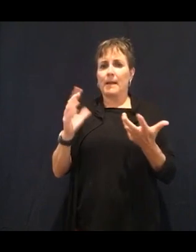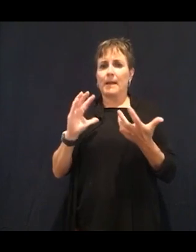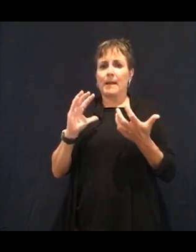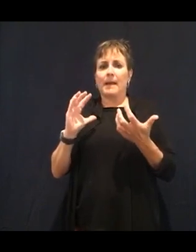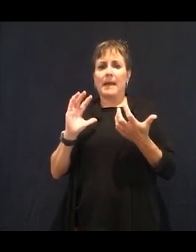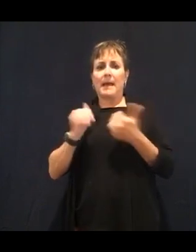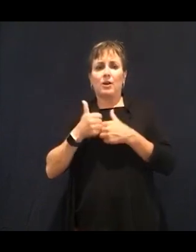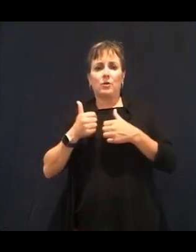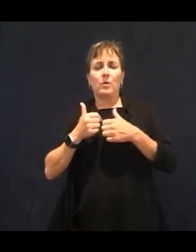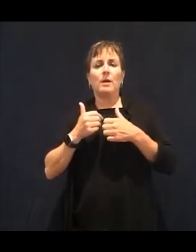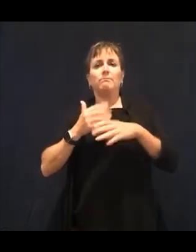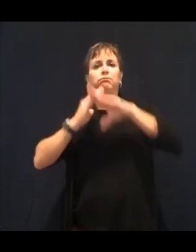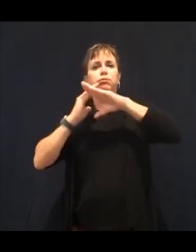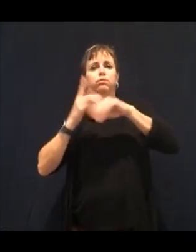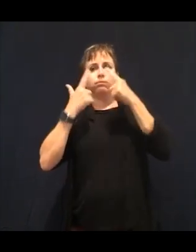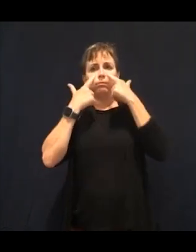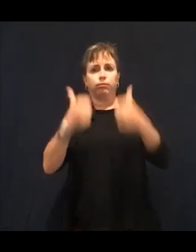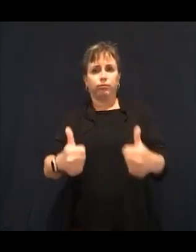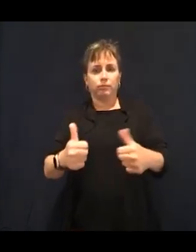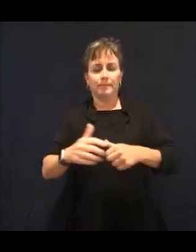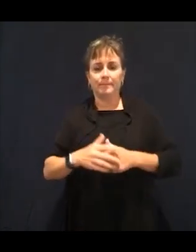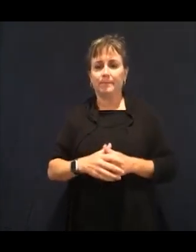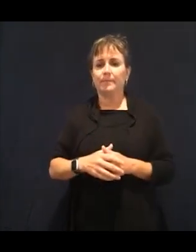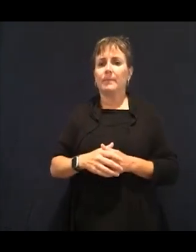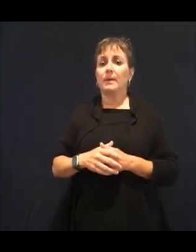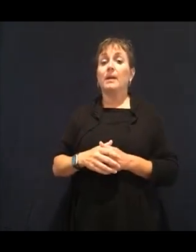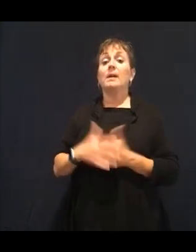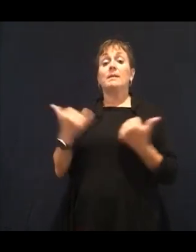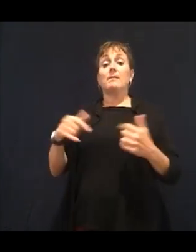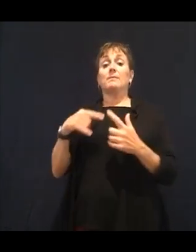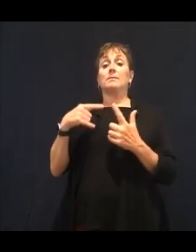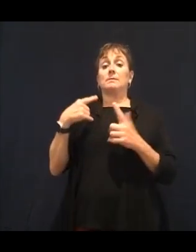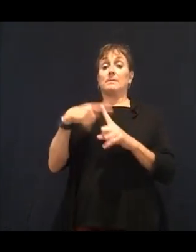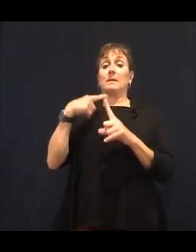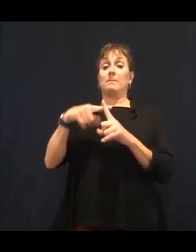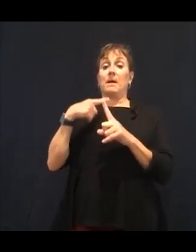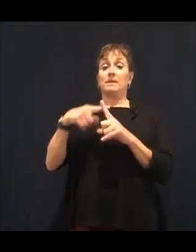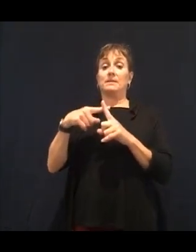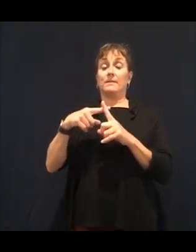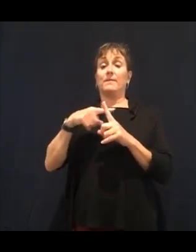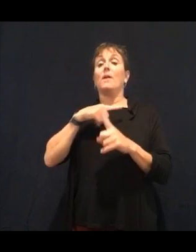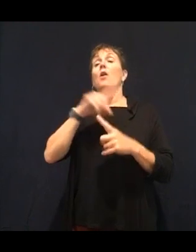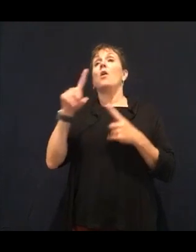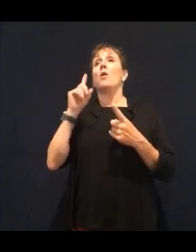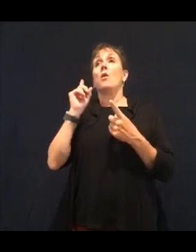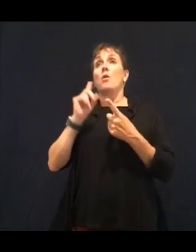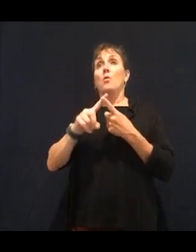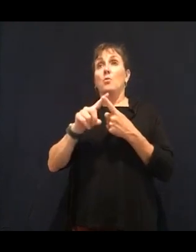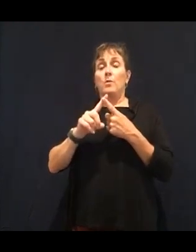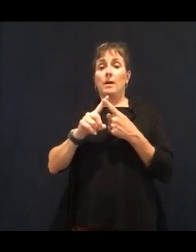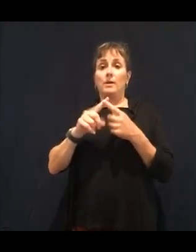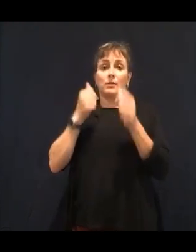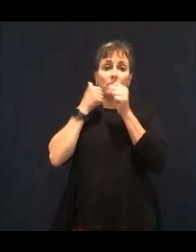of our research and we stay on top of our nutrition information,